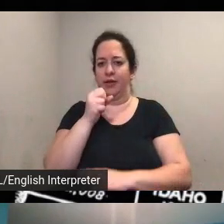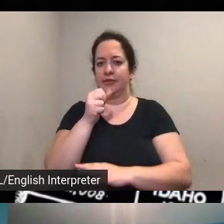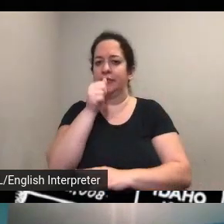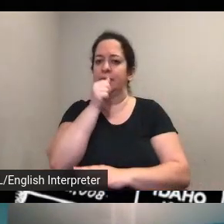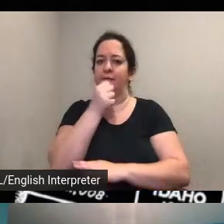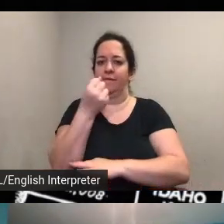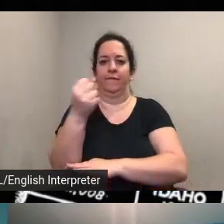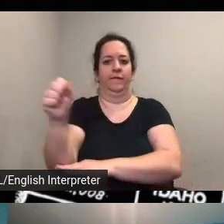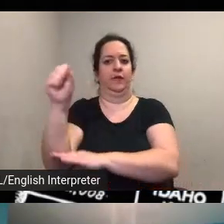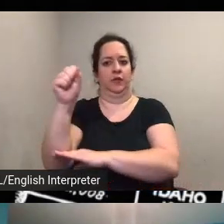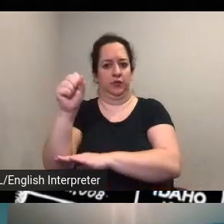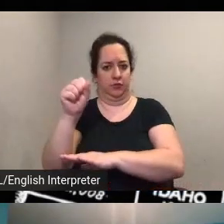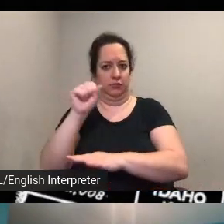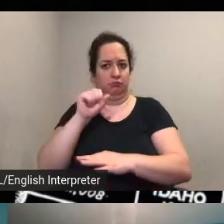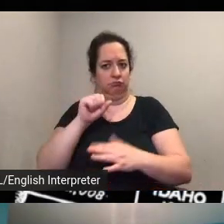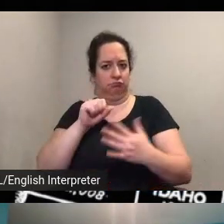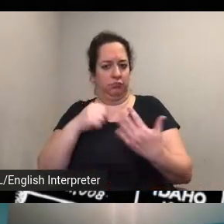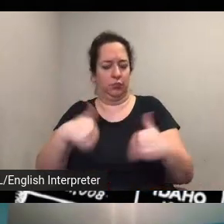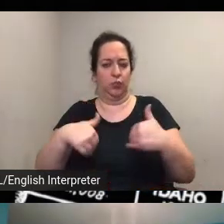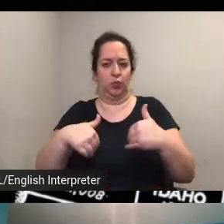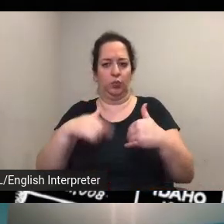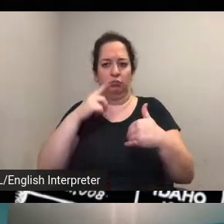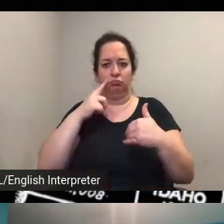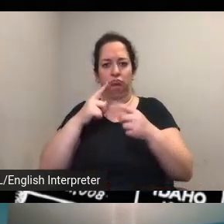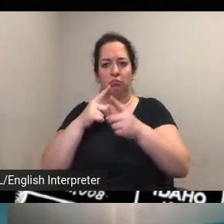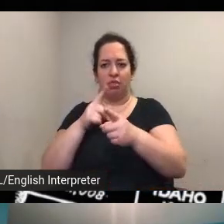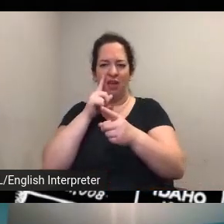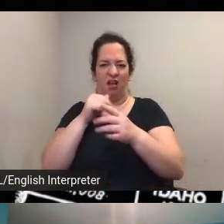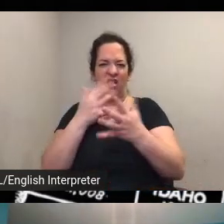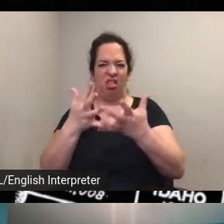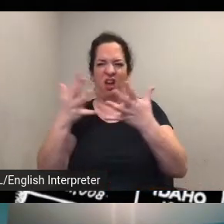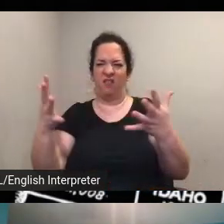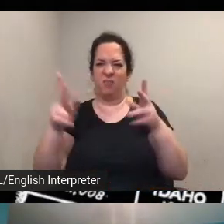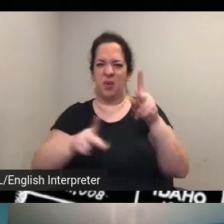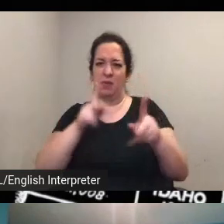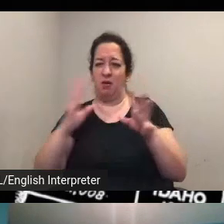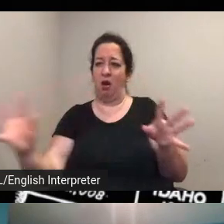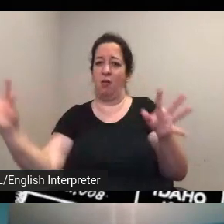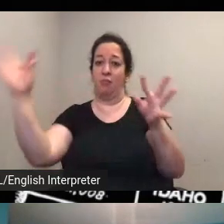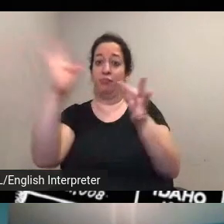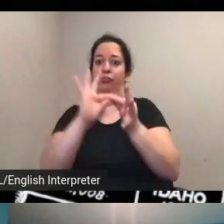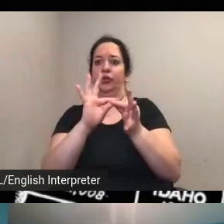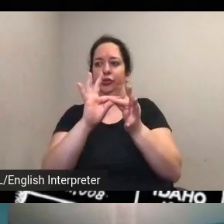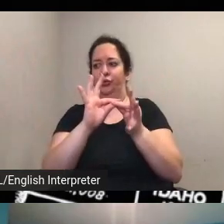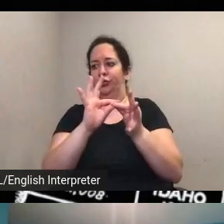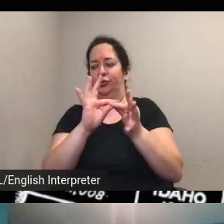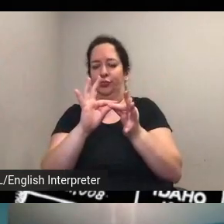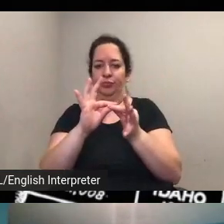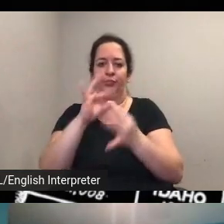people are are sort of bridging both worlds um